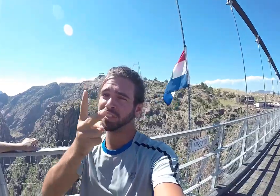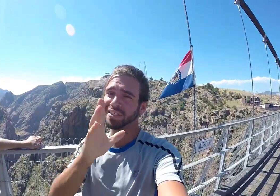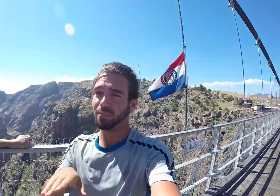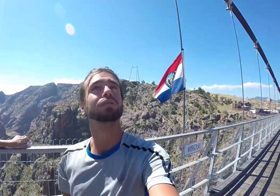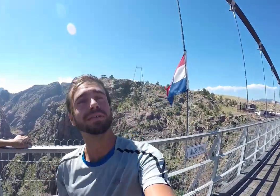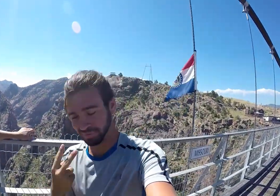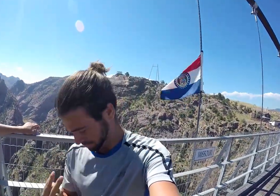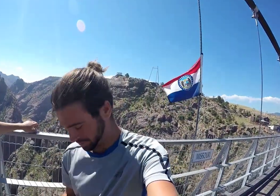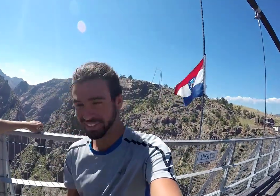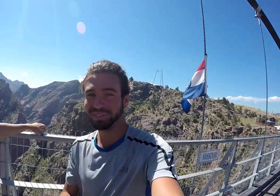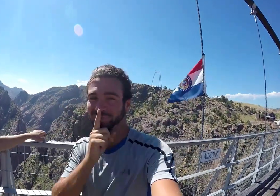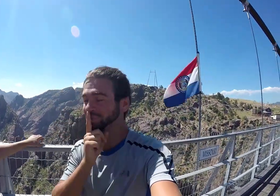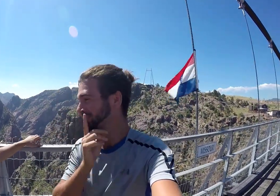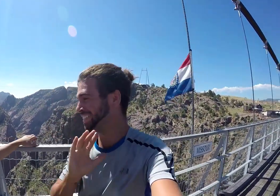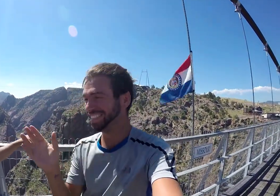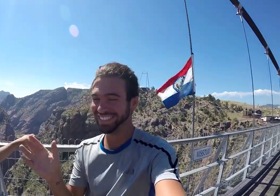You better be careful or you might end up falling!